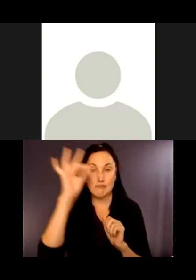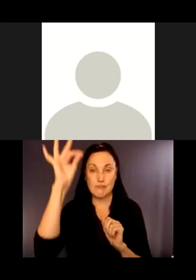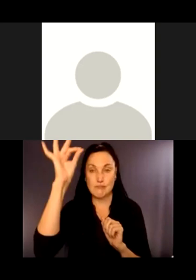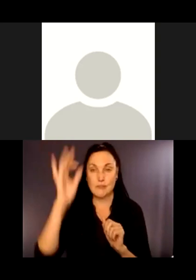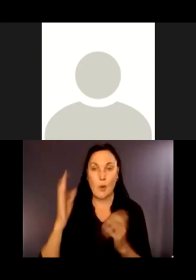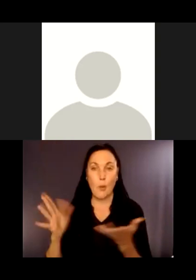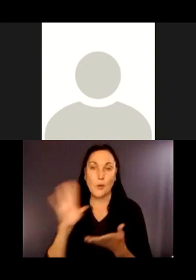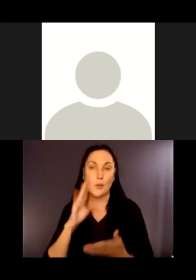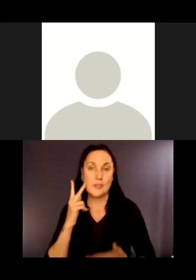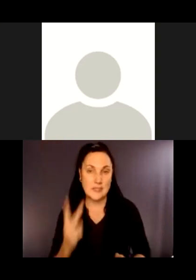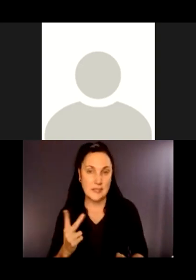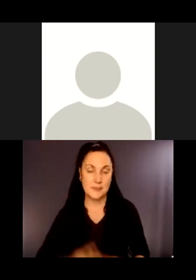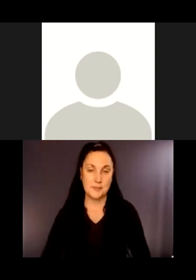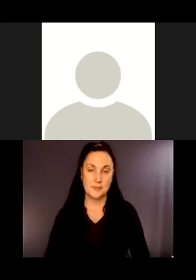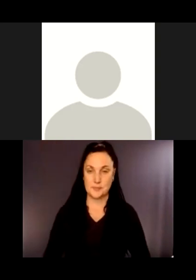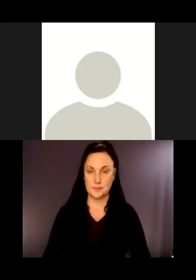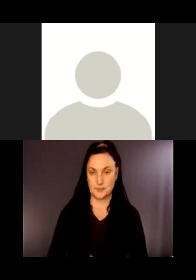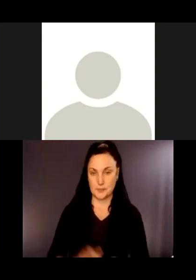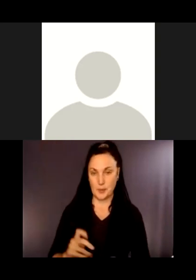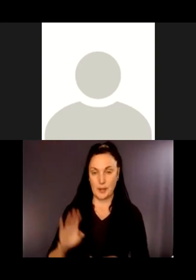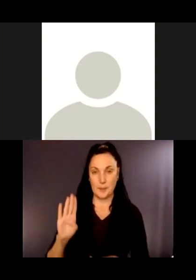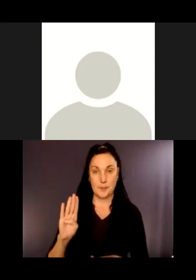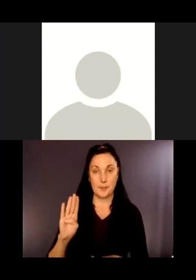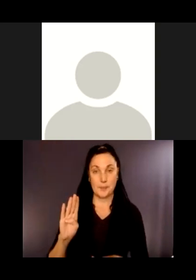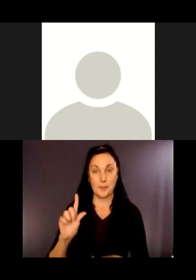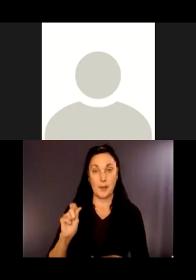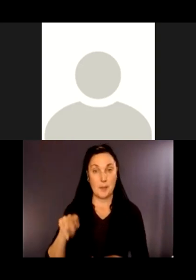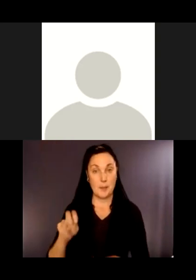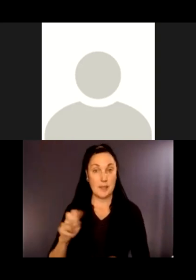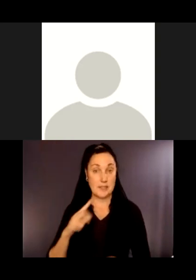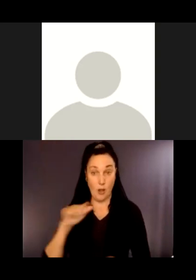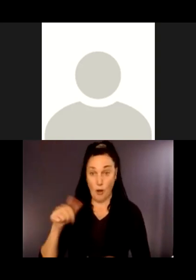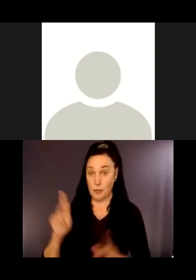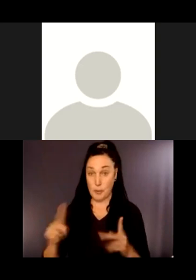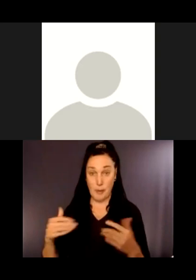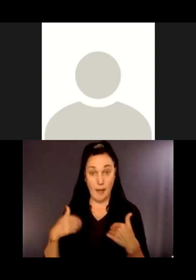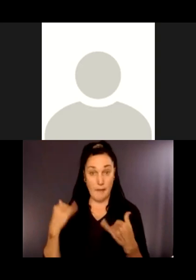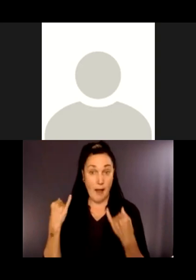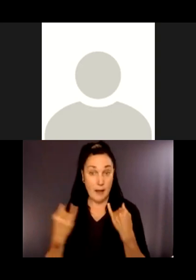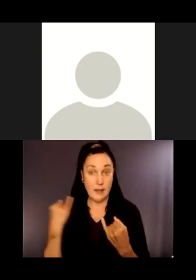Do other folks have ideas about kind of what would make this,